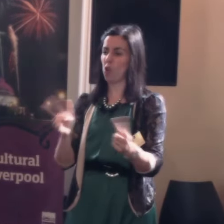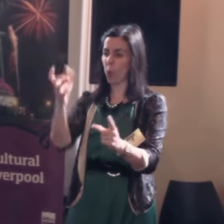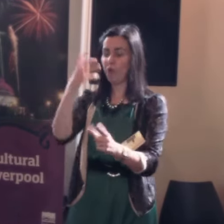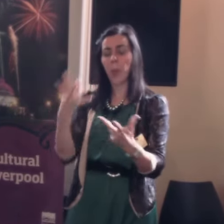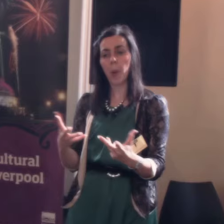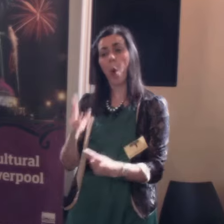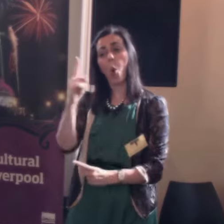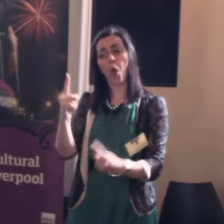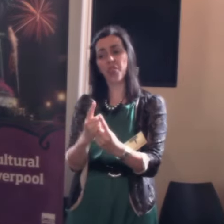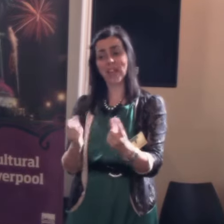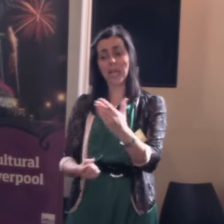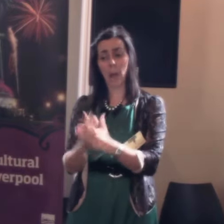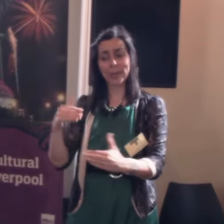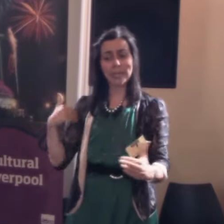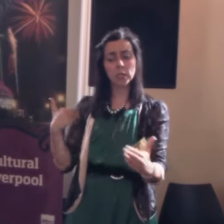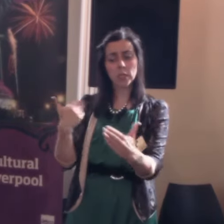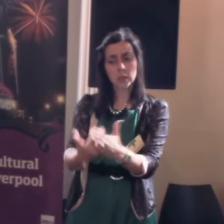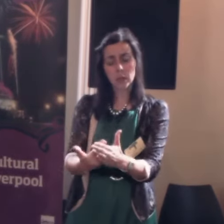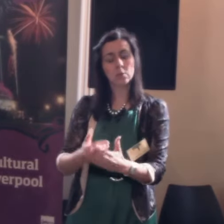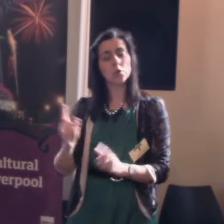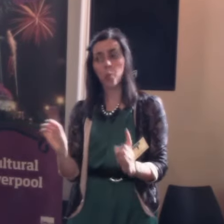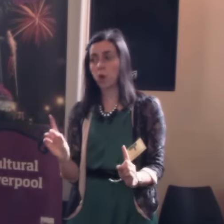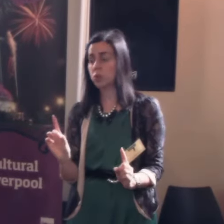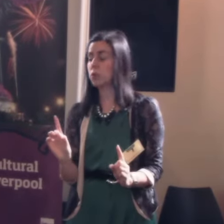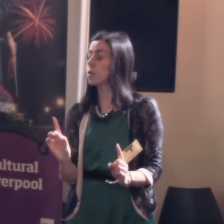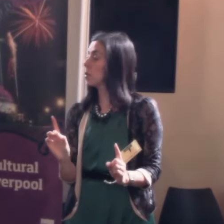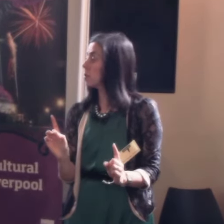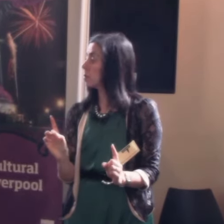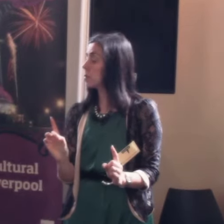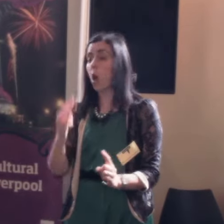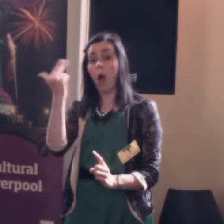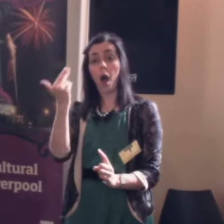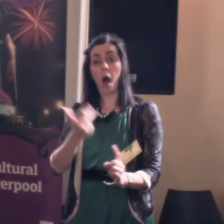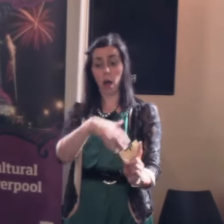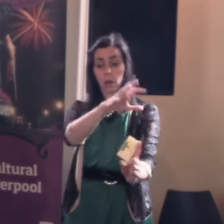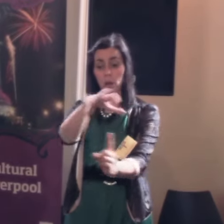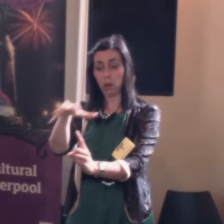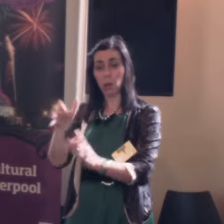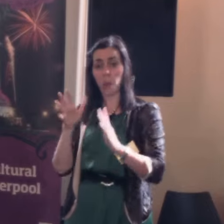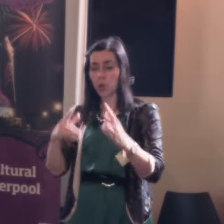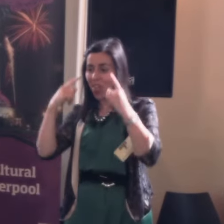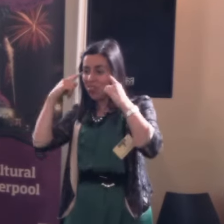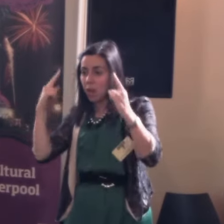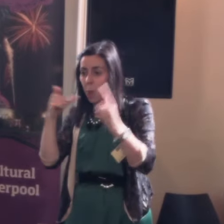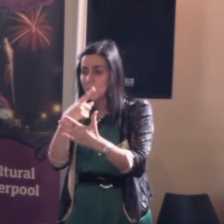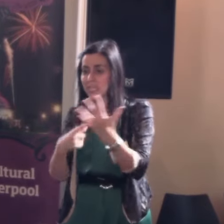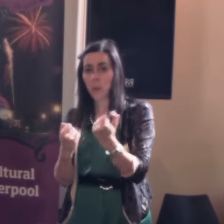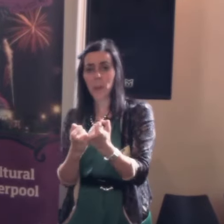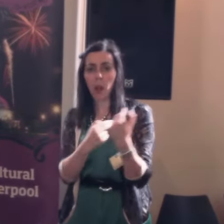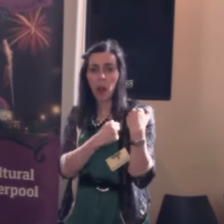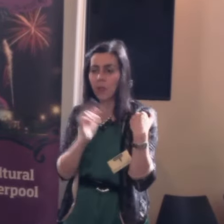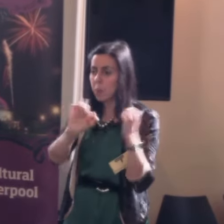But the one thing which has happened in that time, is, arts venues now have to take account of the needs of disabled people